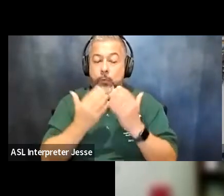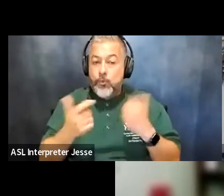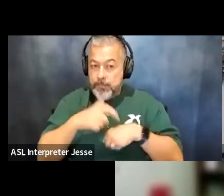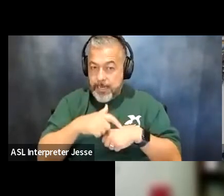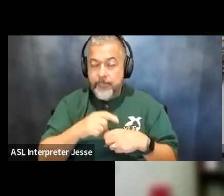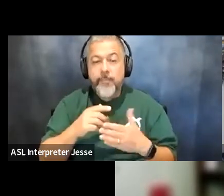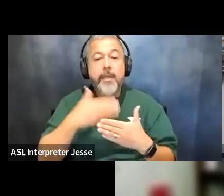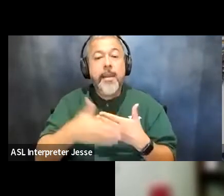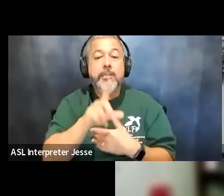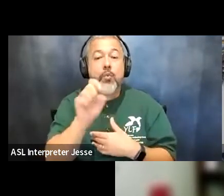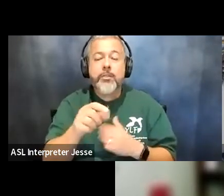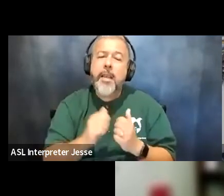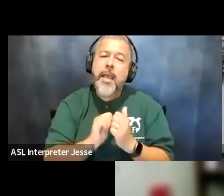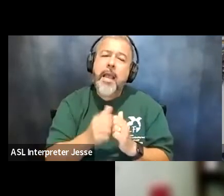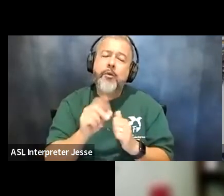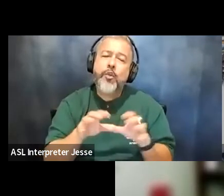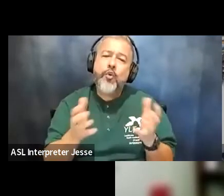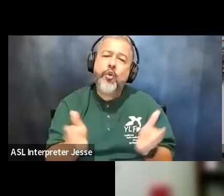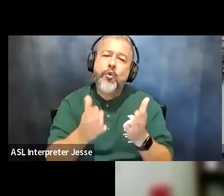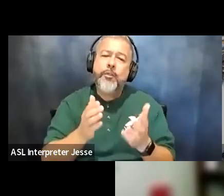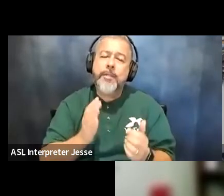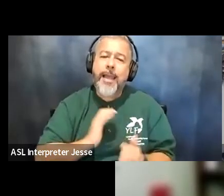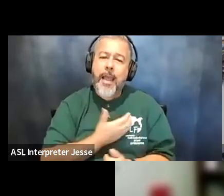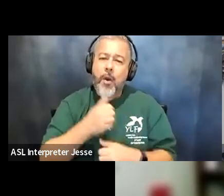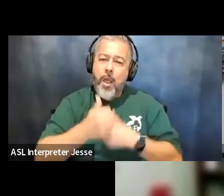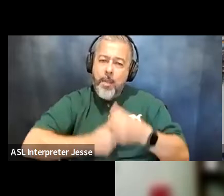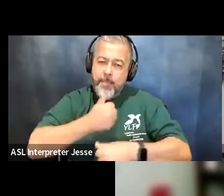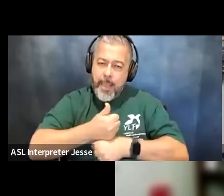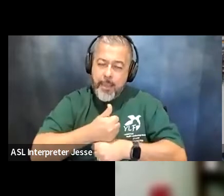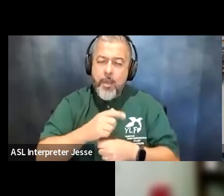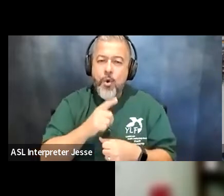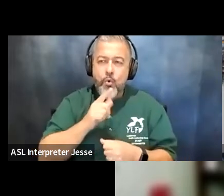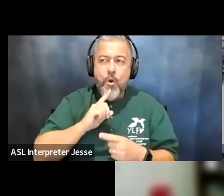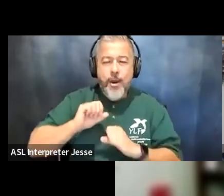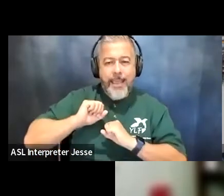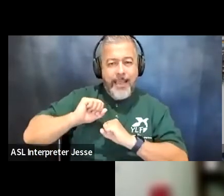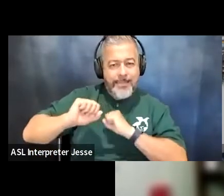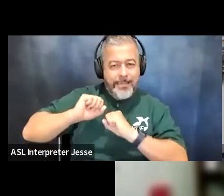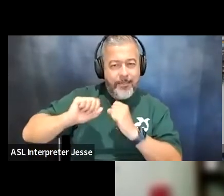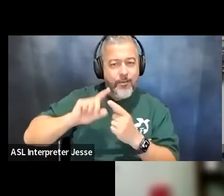question is how would you encourage our alumni who may be hesitant to advocate for change um